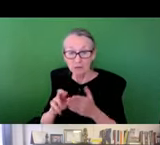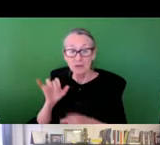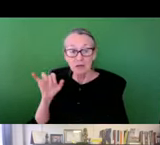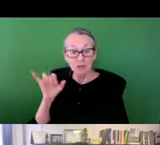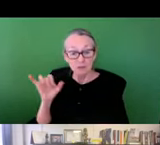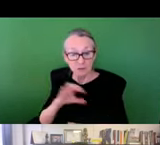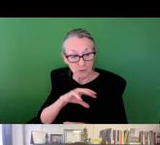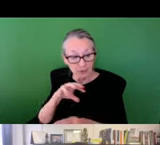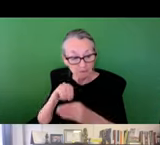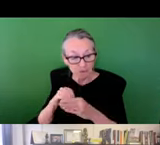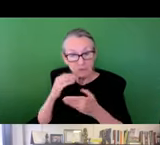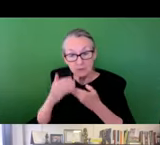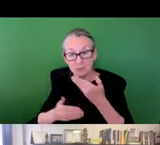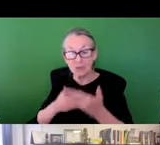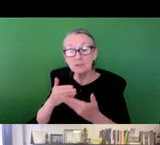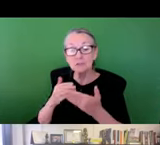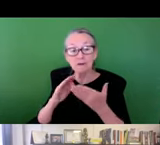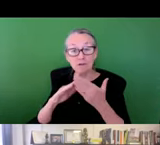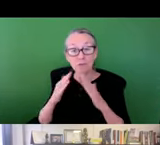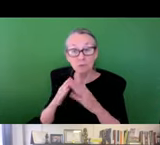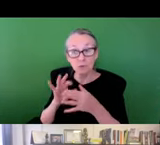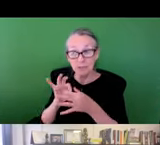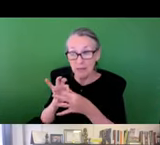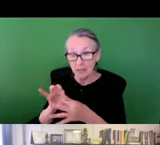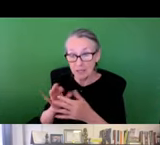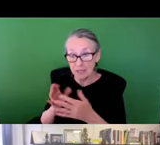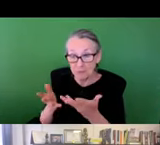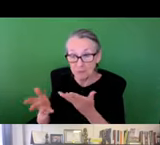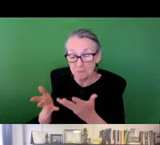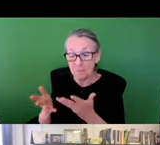So some of my other work is also